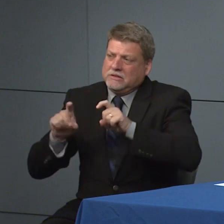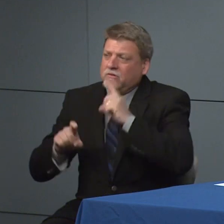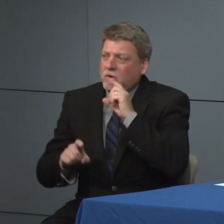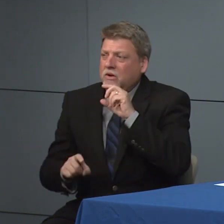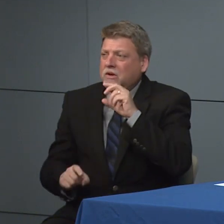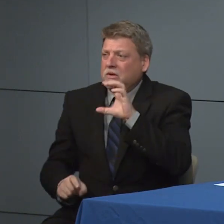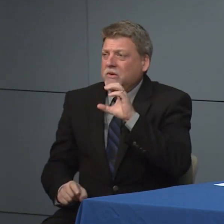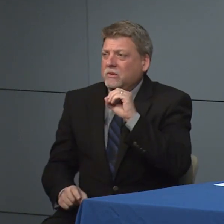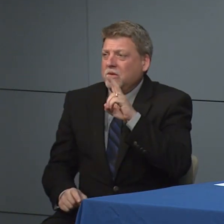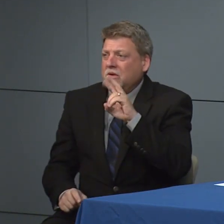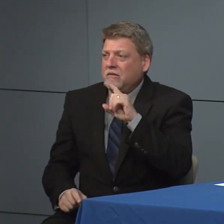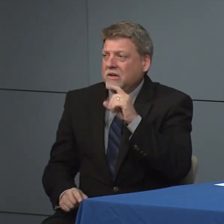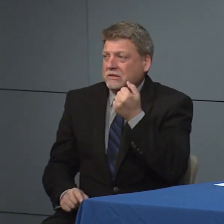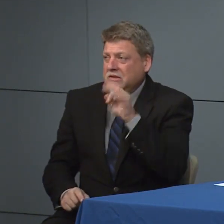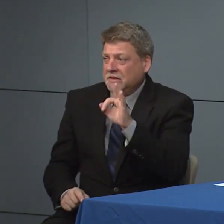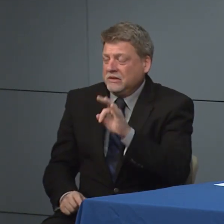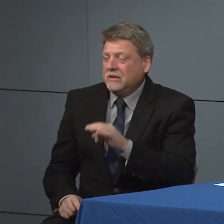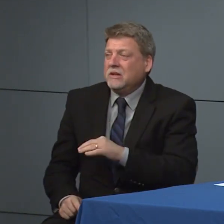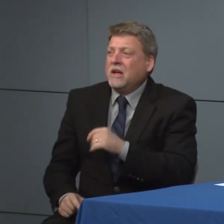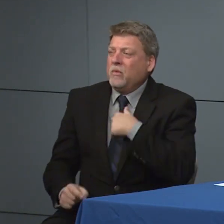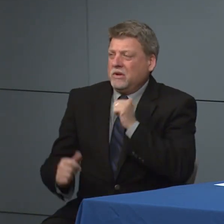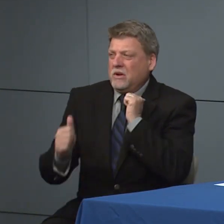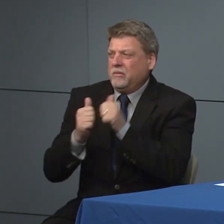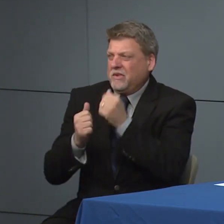with testing and also make sure that you know that on our DHS